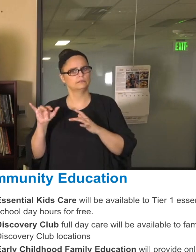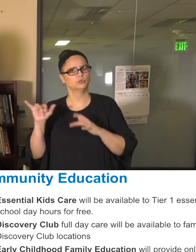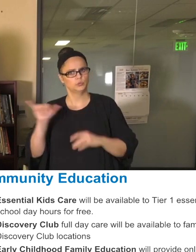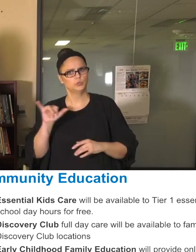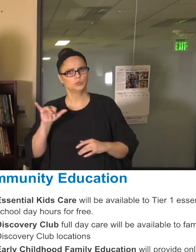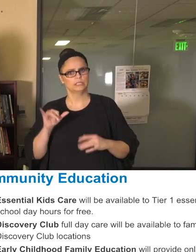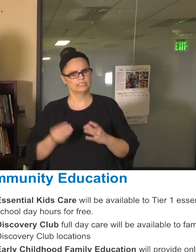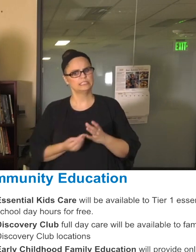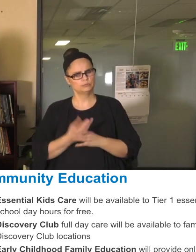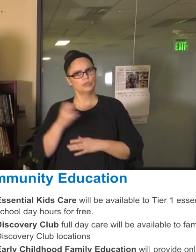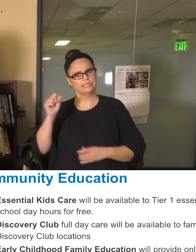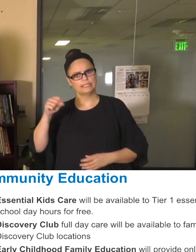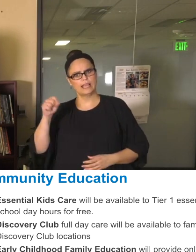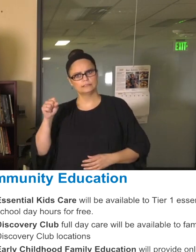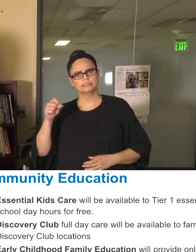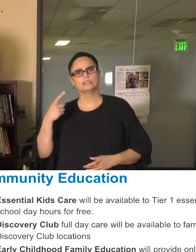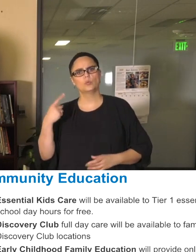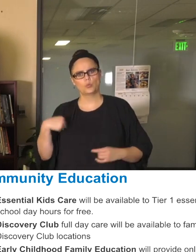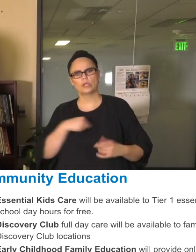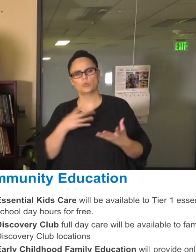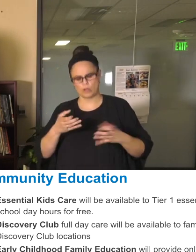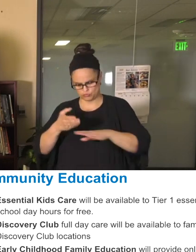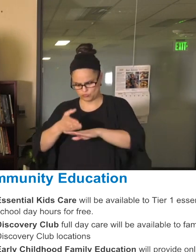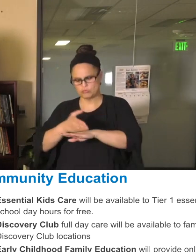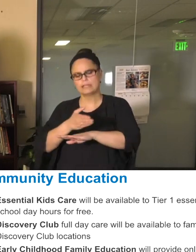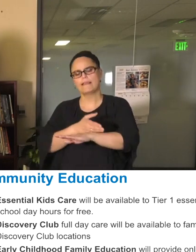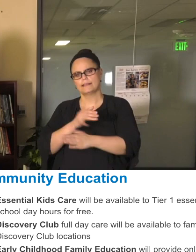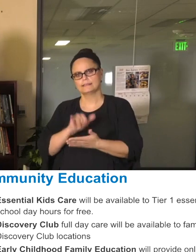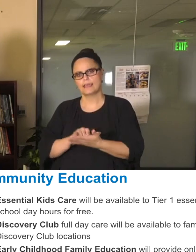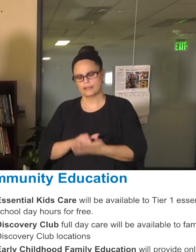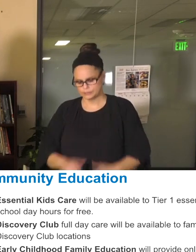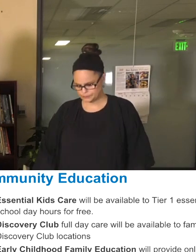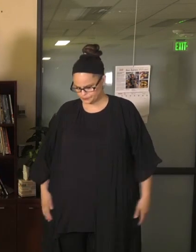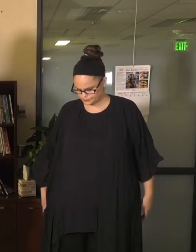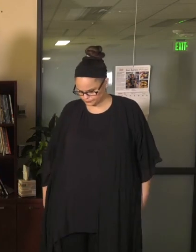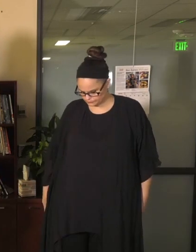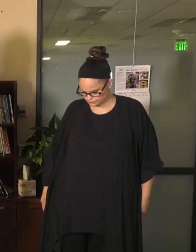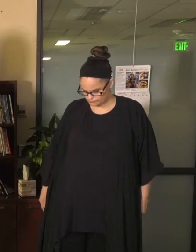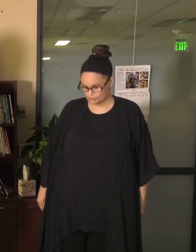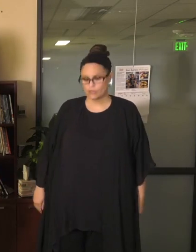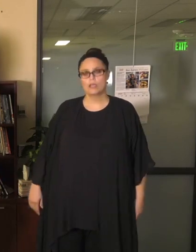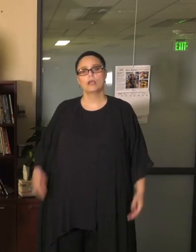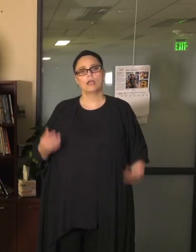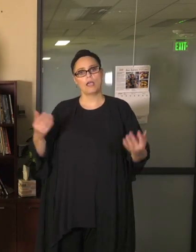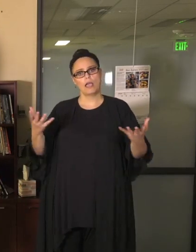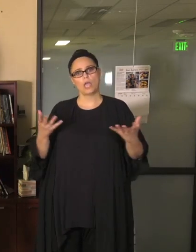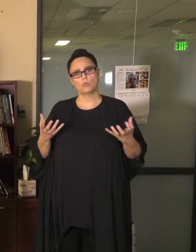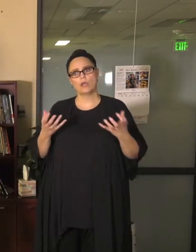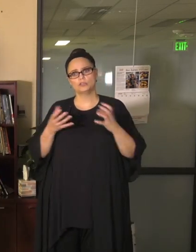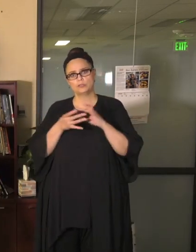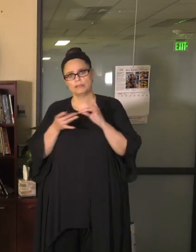look to only pick that up and enhance that as we move forward. I also want to mention athletics. I know that